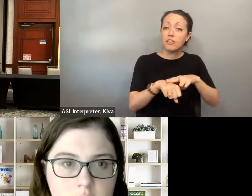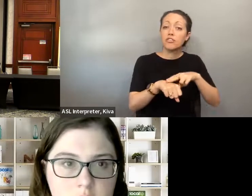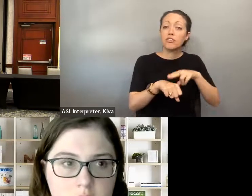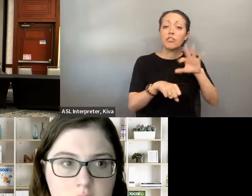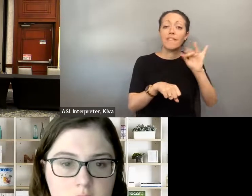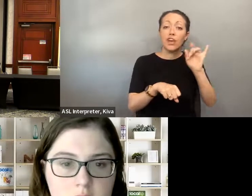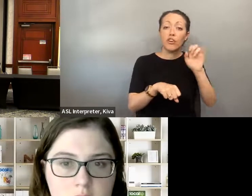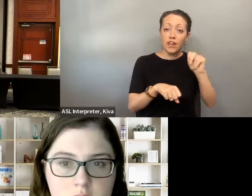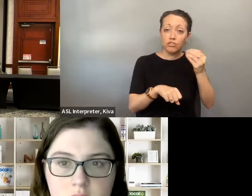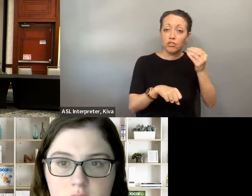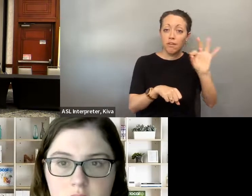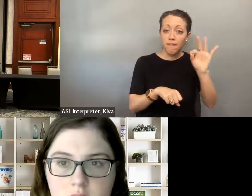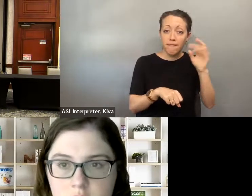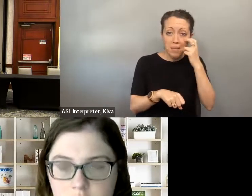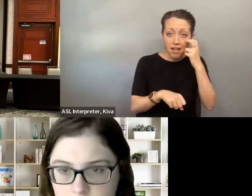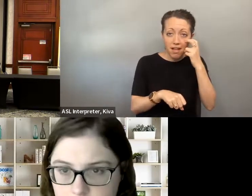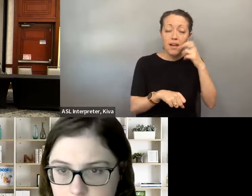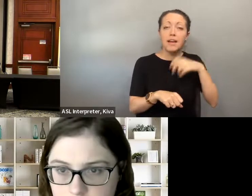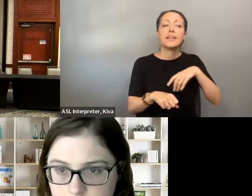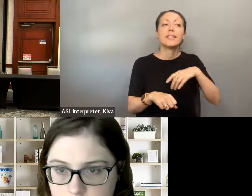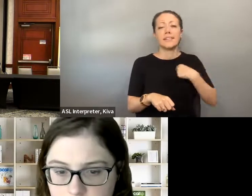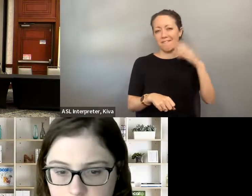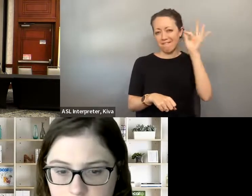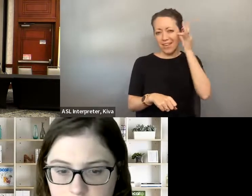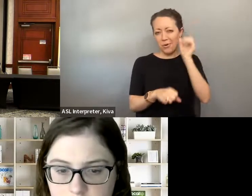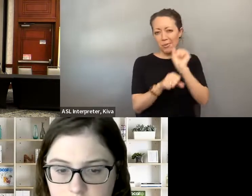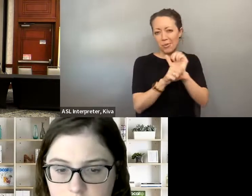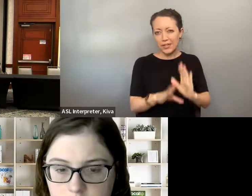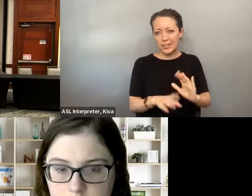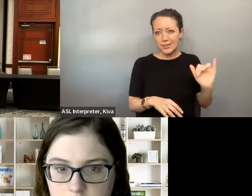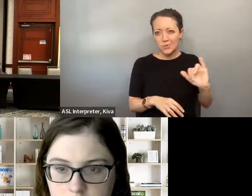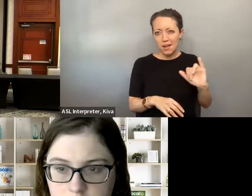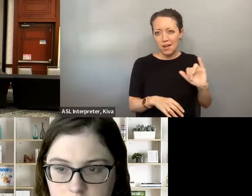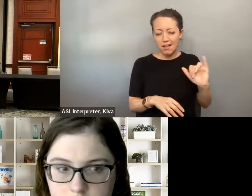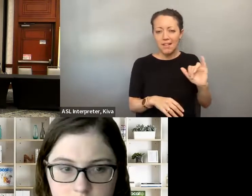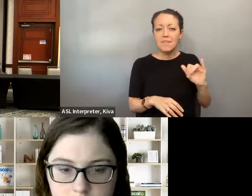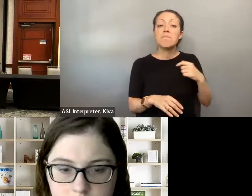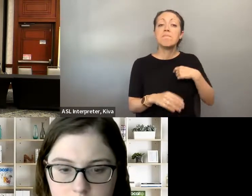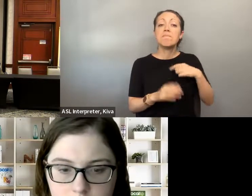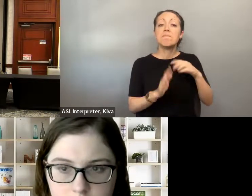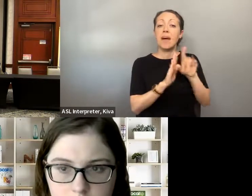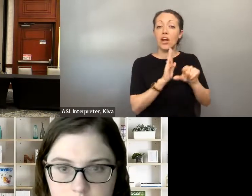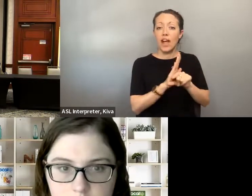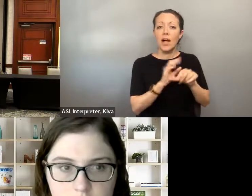sorry is Carolyn again also forgot to mention the aspects of things that I'm involved with leak of women voters, or county or Central Florida National Federation of the blind also a Federal employee. women voters, central Florida, national federation of the